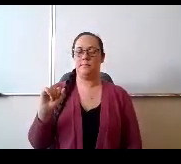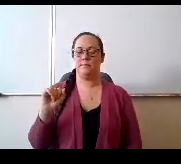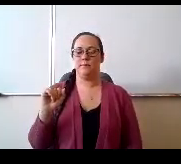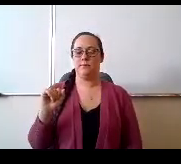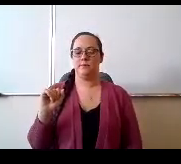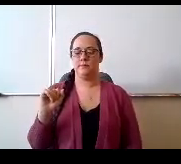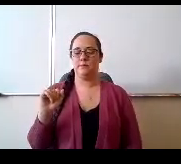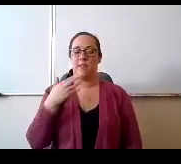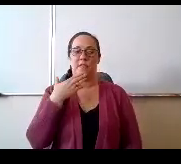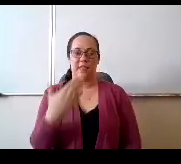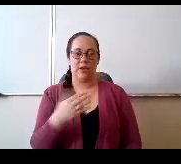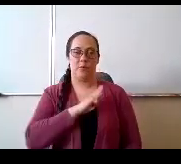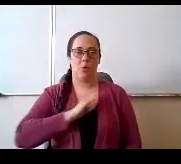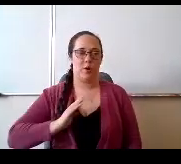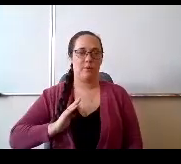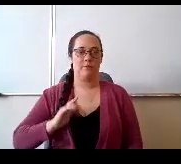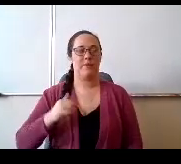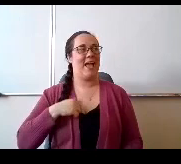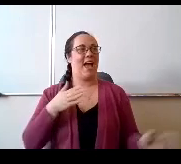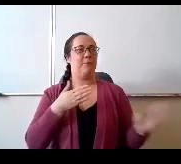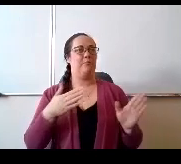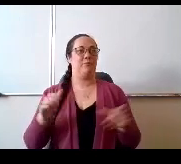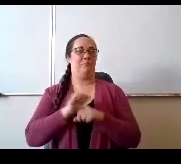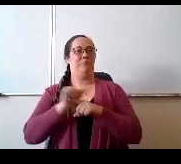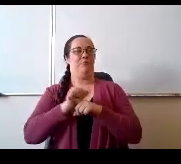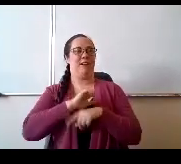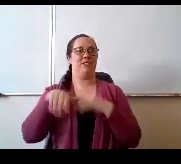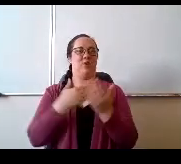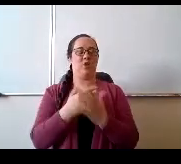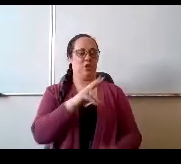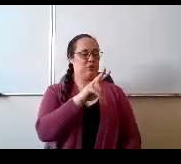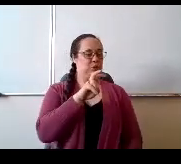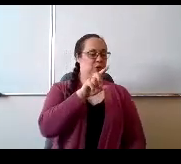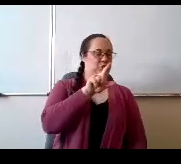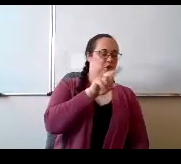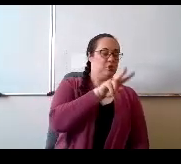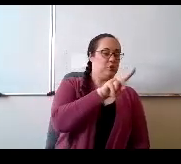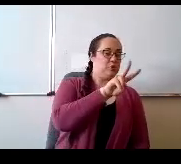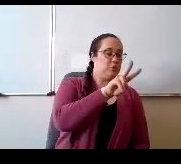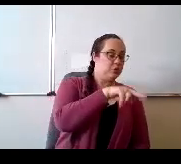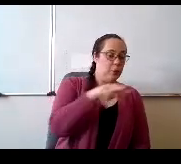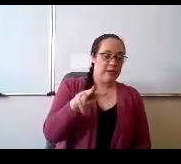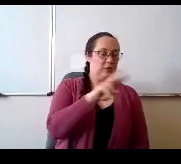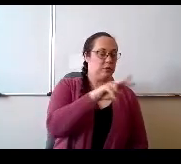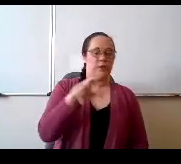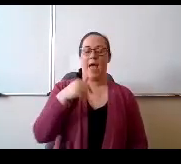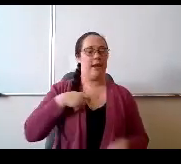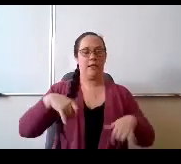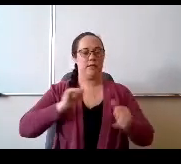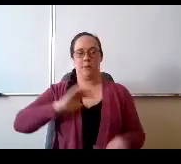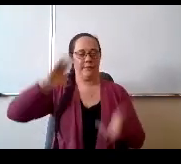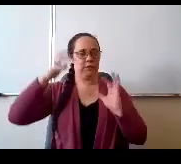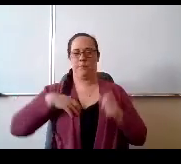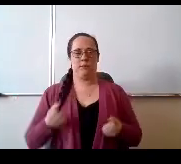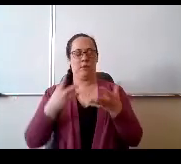Thank you board. I practiced all those two 20s and and I still messed it up. There's a lot of those so I'd like to